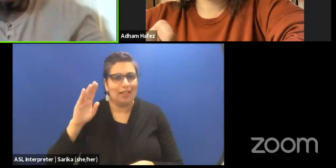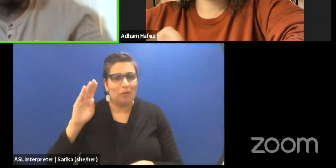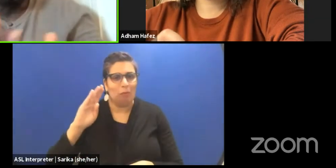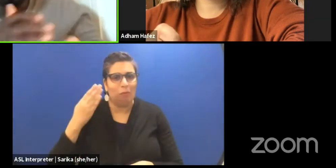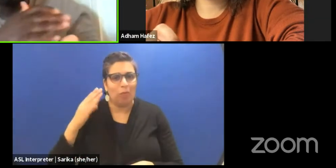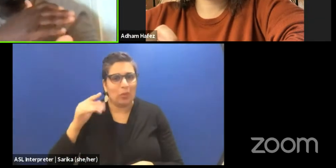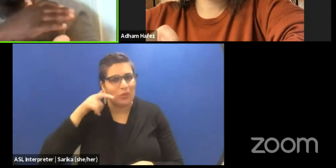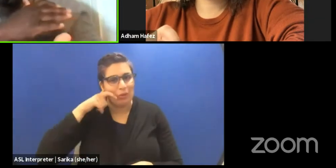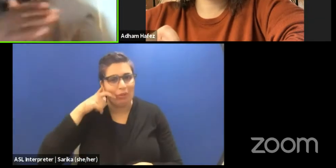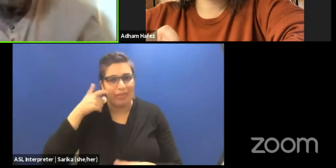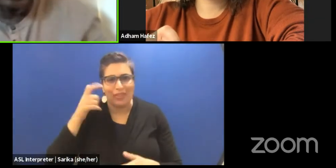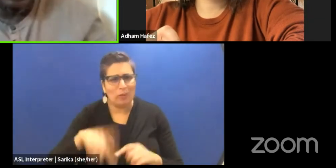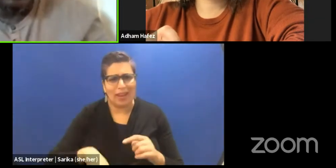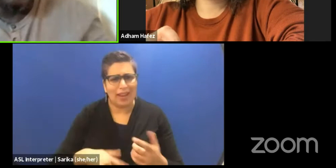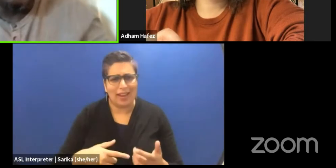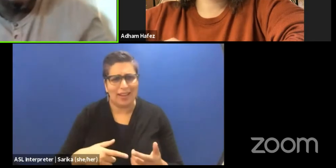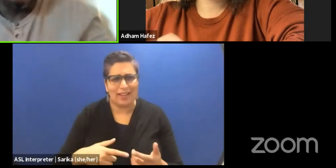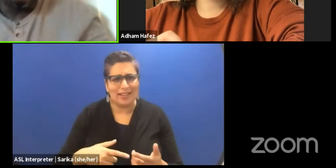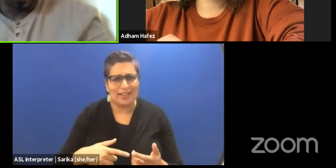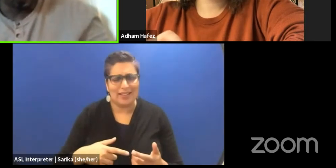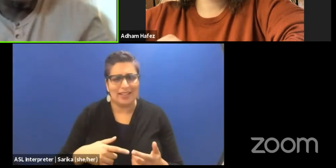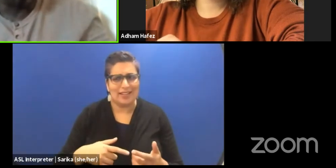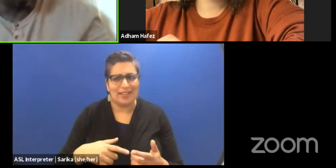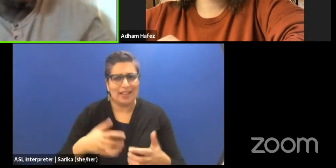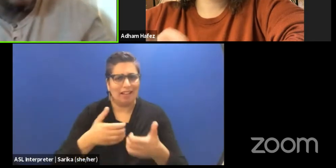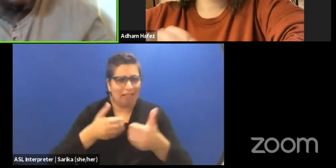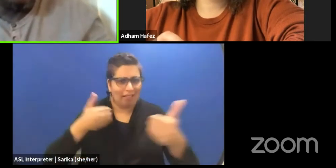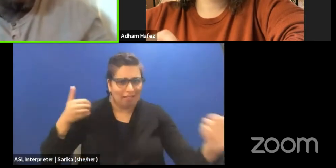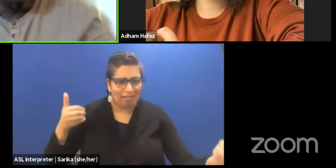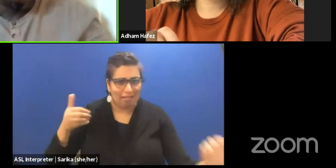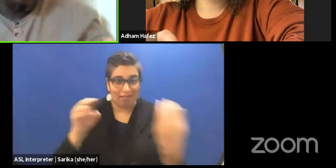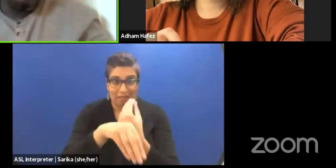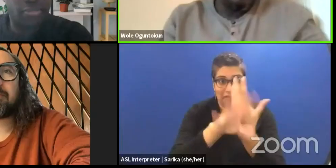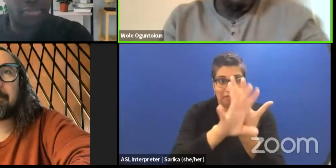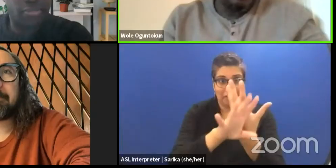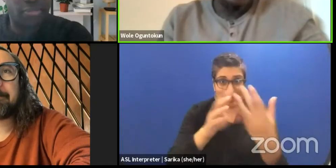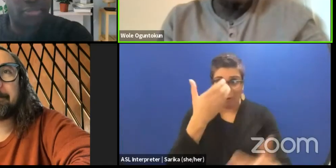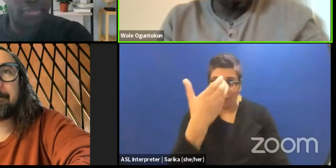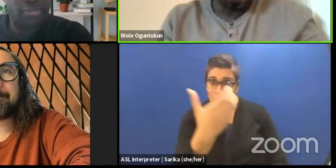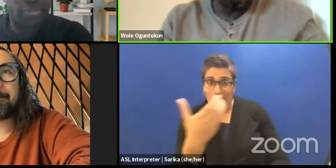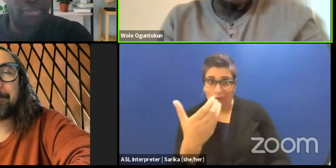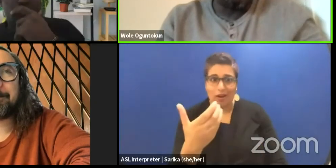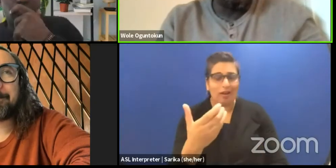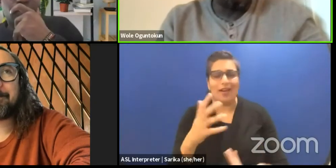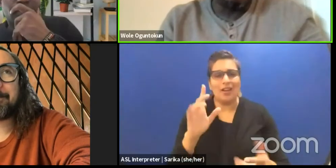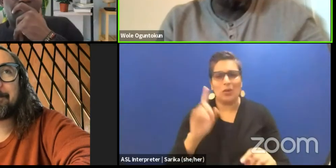It can't be done long-range, you have to be there. So like Adham said, you have one man